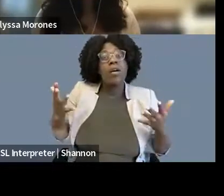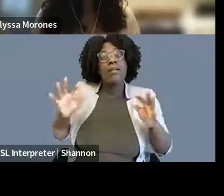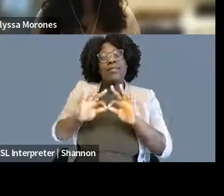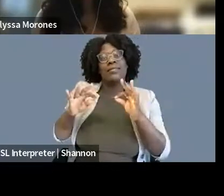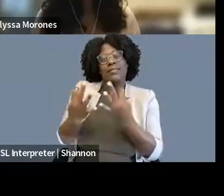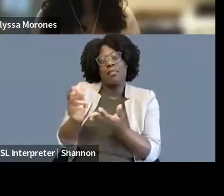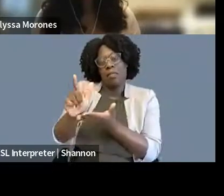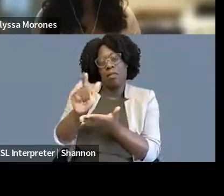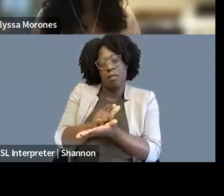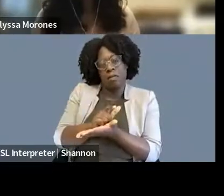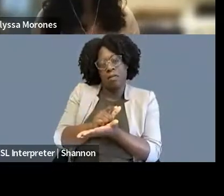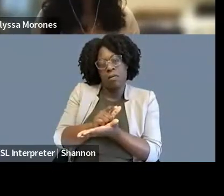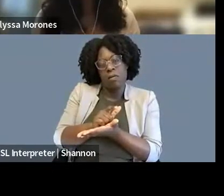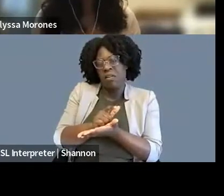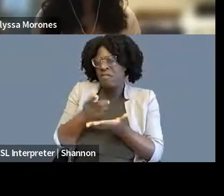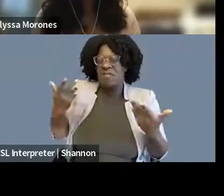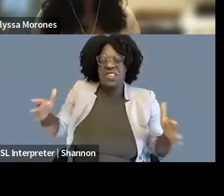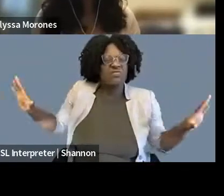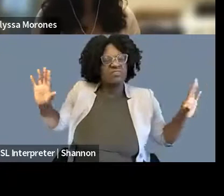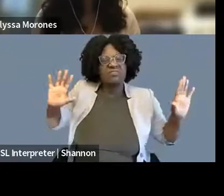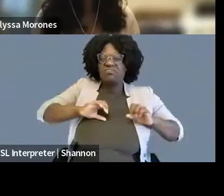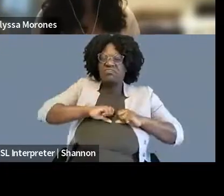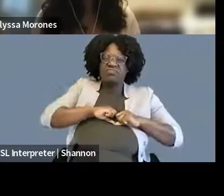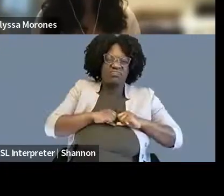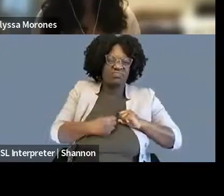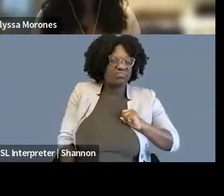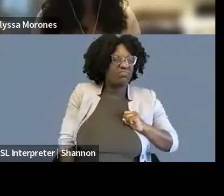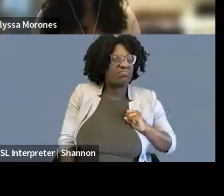I knew that for my own mental health, I could not do it. You know, I tested, while in law school,